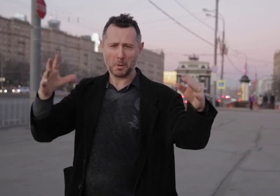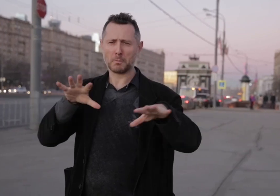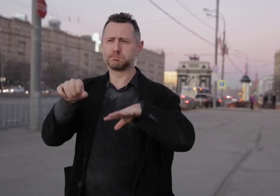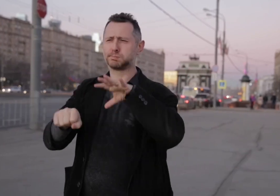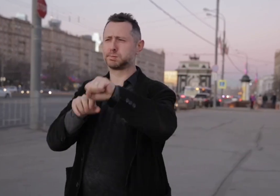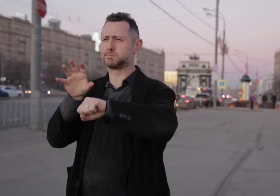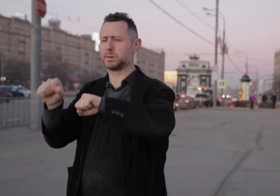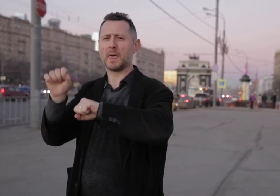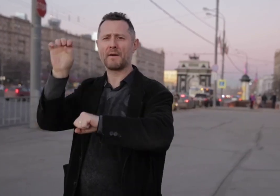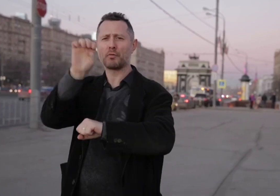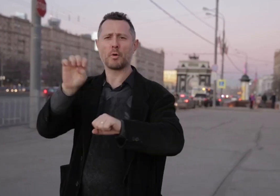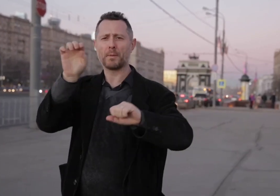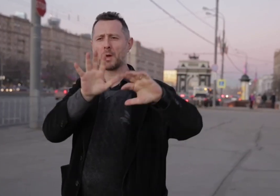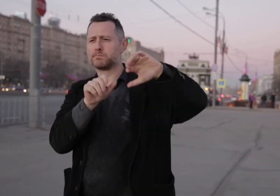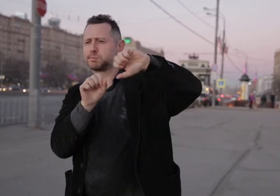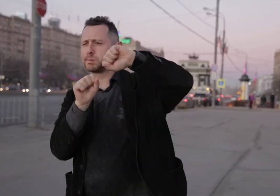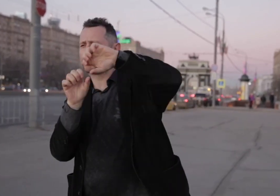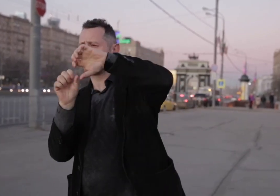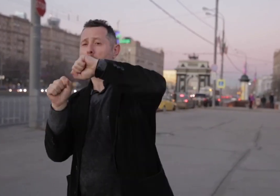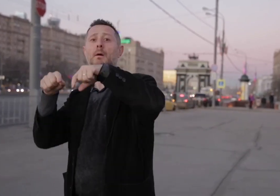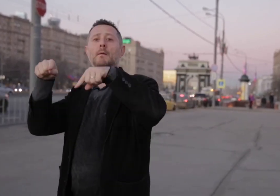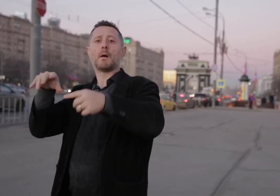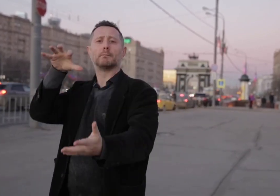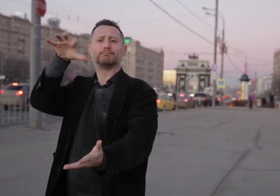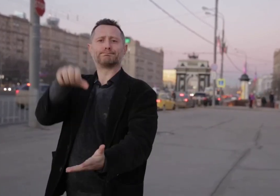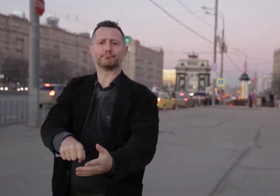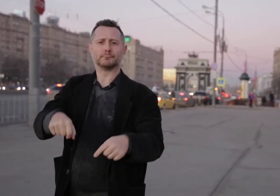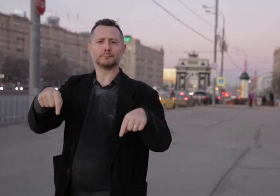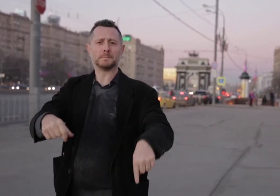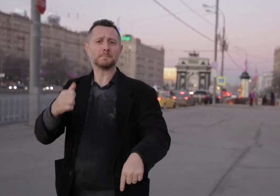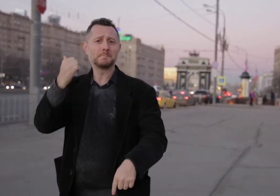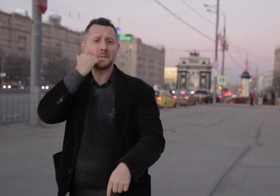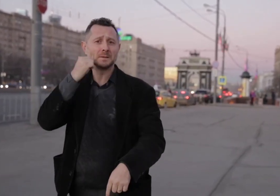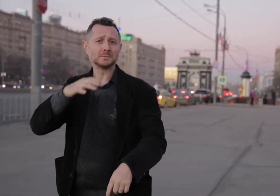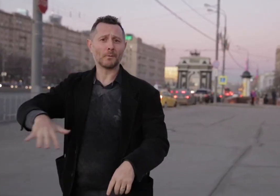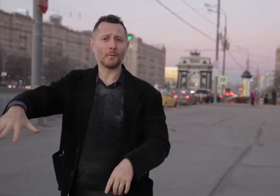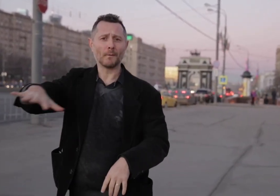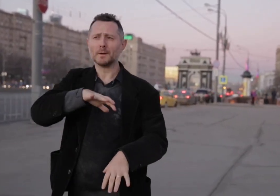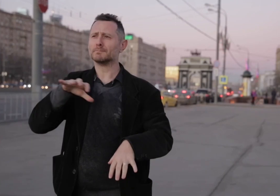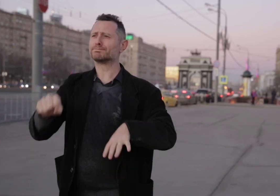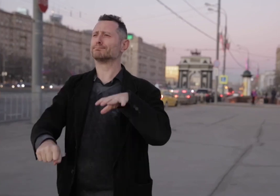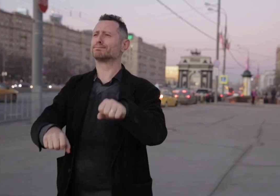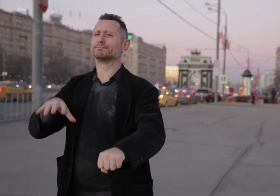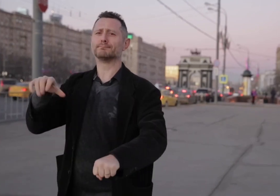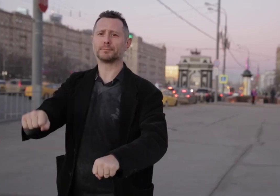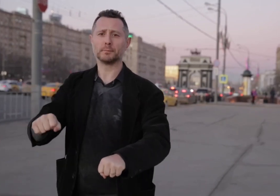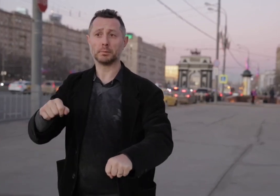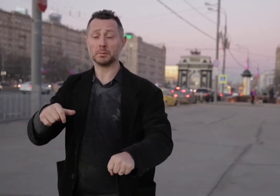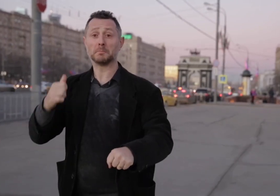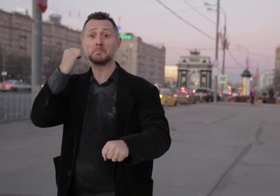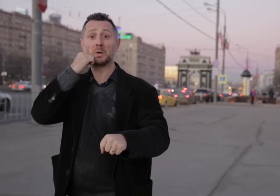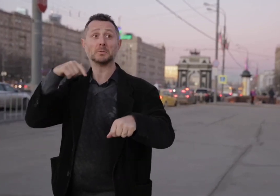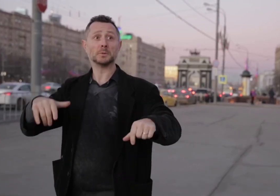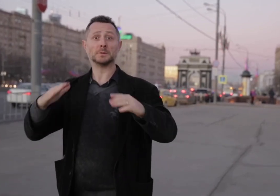been impossible for the Russians to defend Moscow because the Russian army was untrained and did